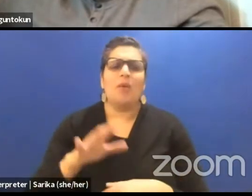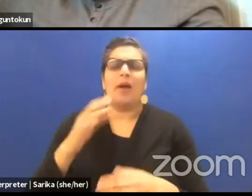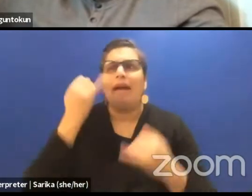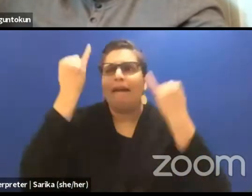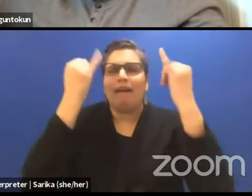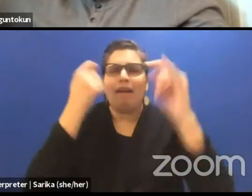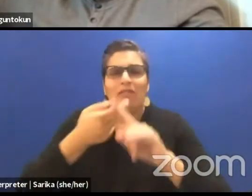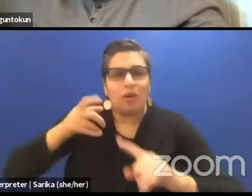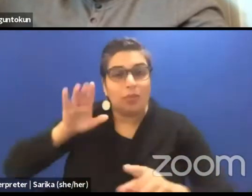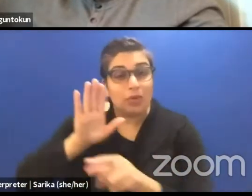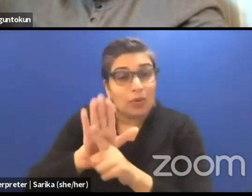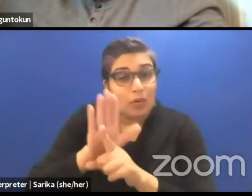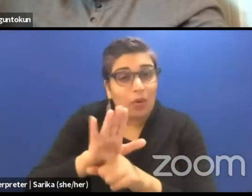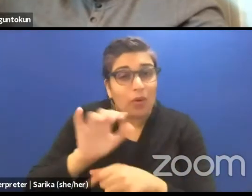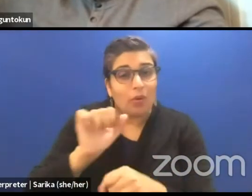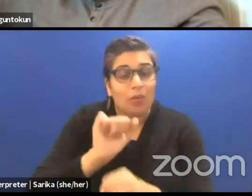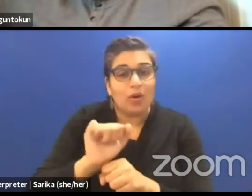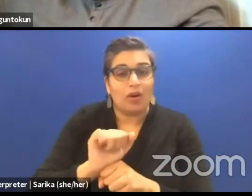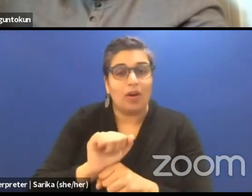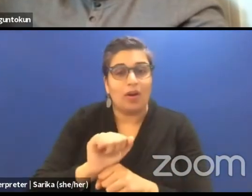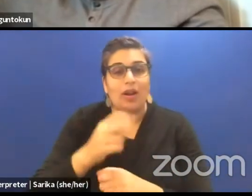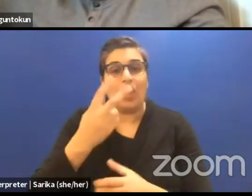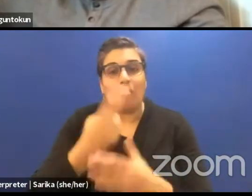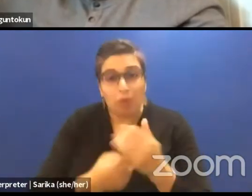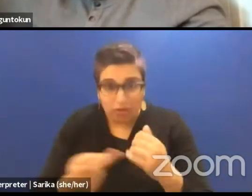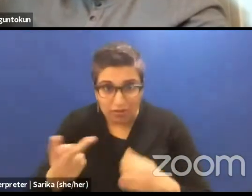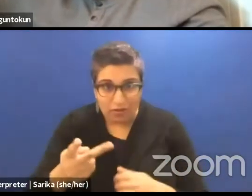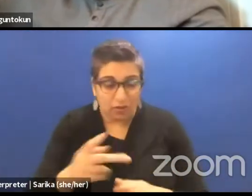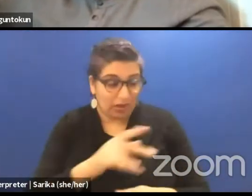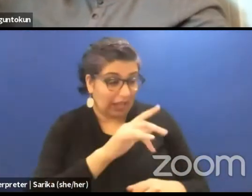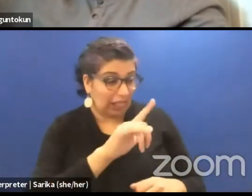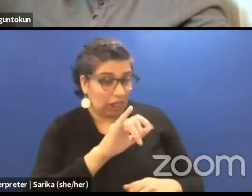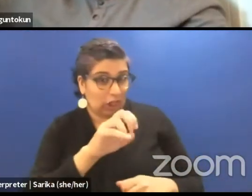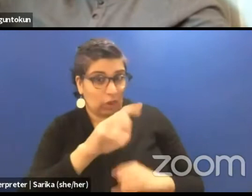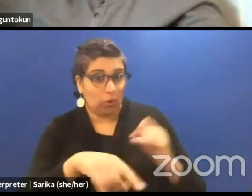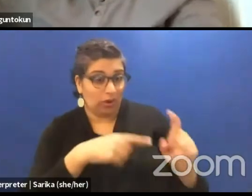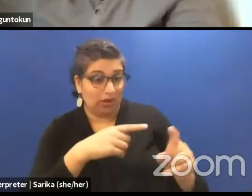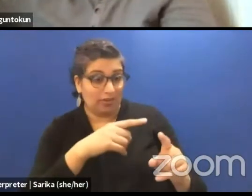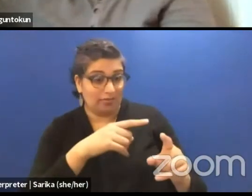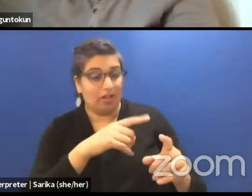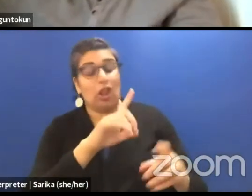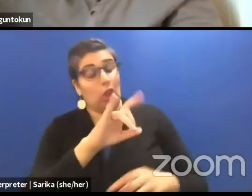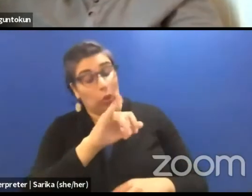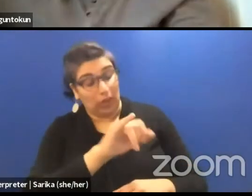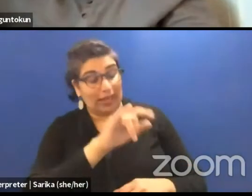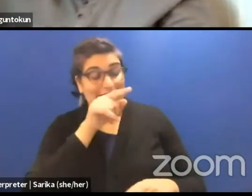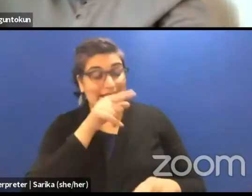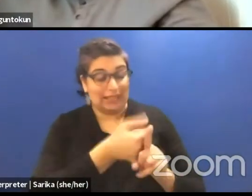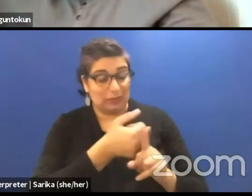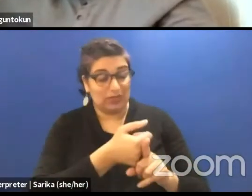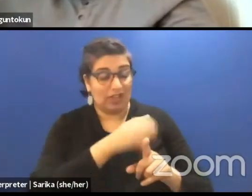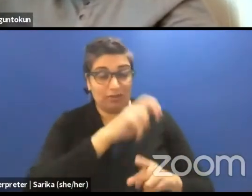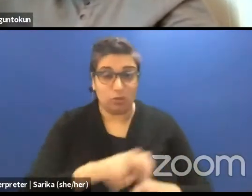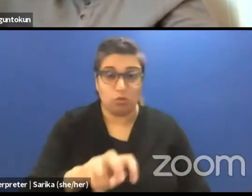and both of you and of course with Lloyd, you have traveled internationally and worked internationally. What are those things, those subjects,